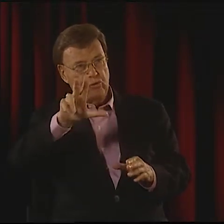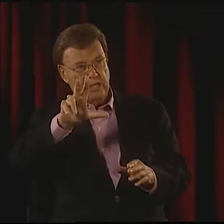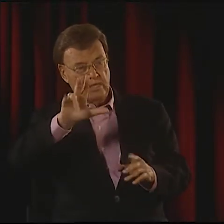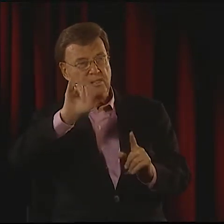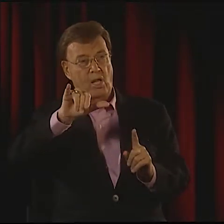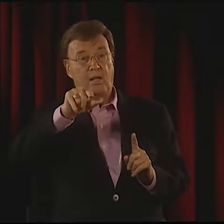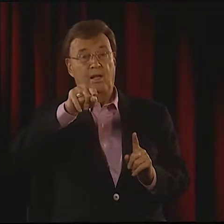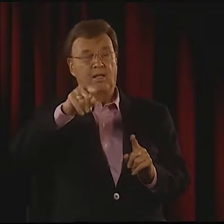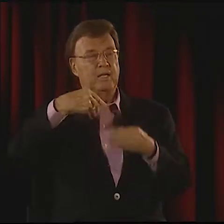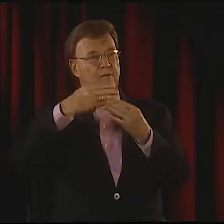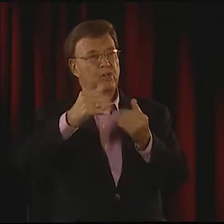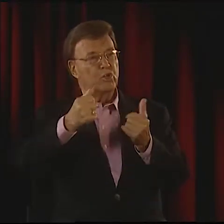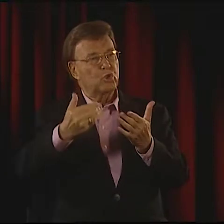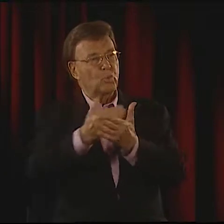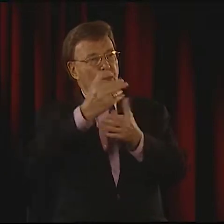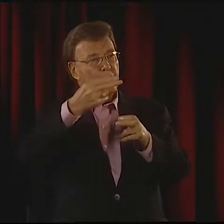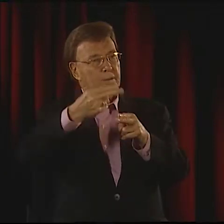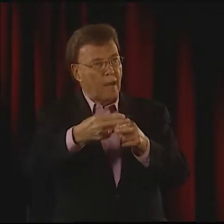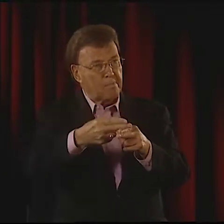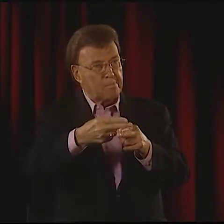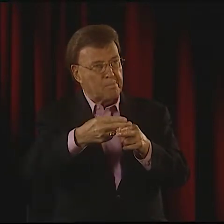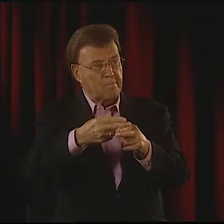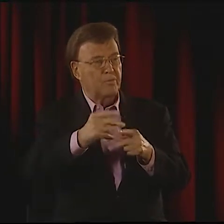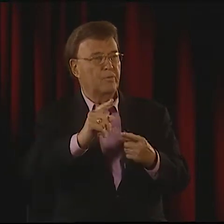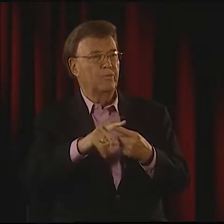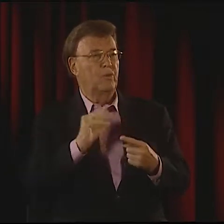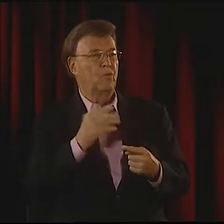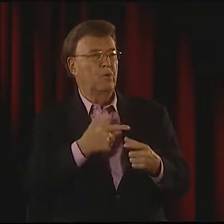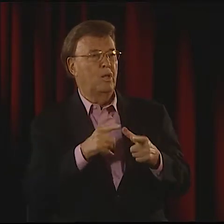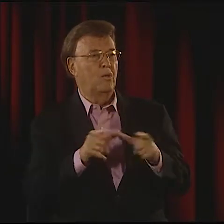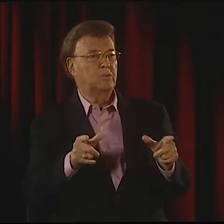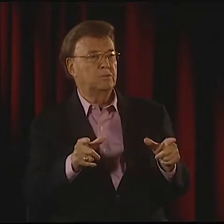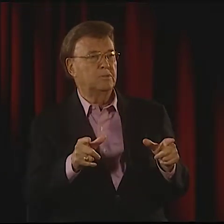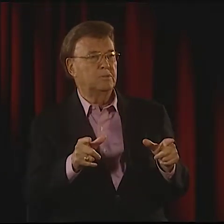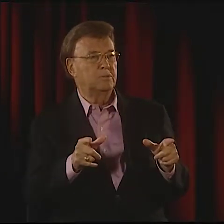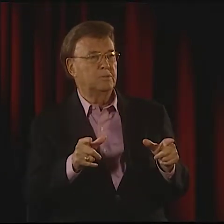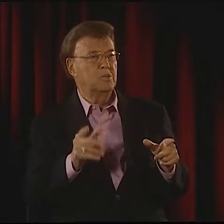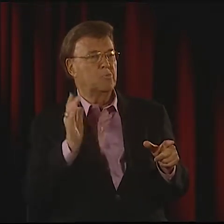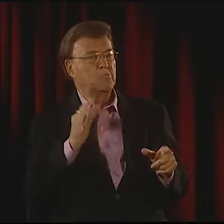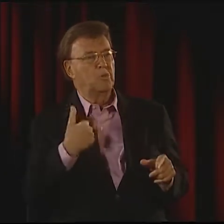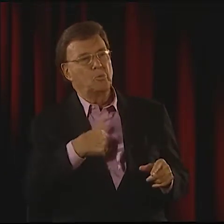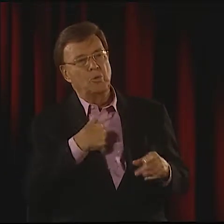THAT'S WHEN THEY COINED THIS NEW NAME FOR SIGN LANGUAGE. THEY CALLED IT--